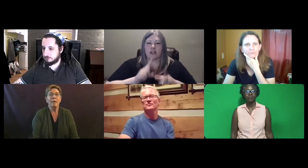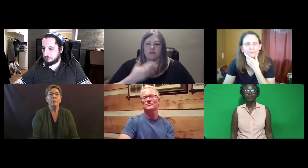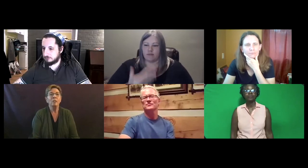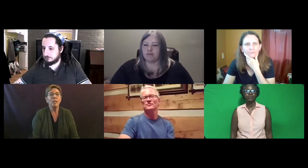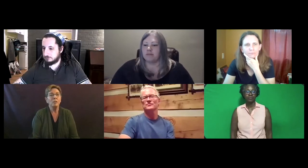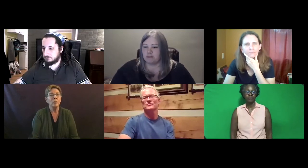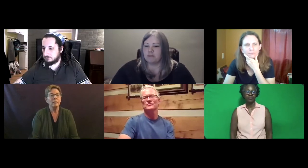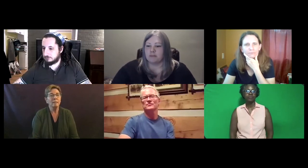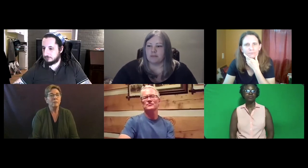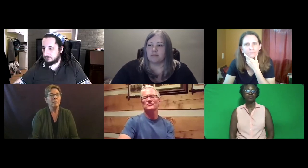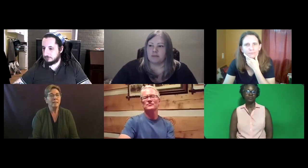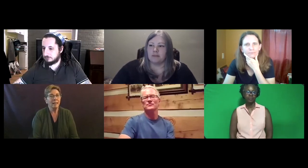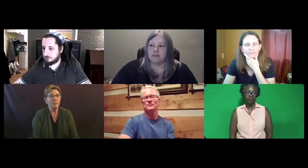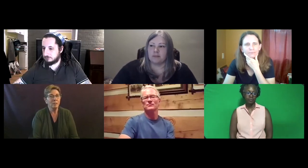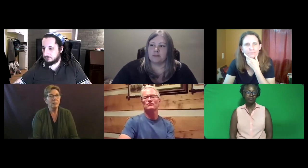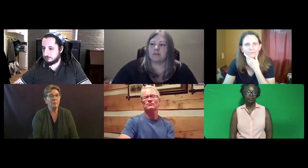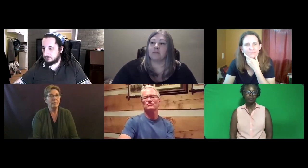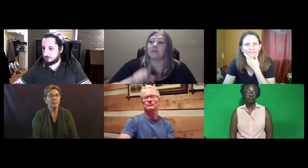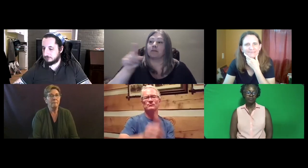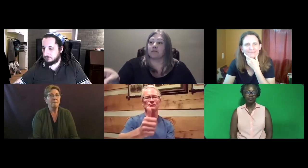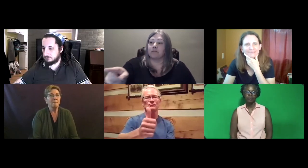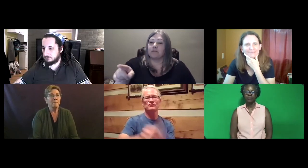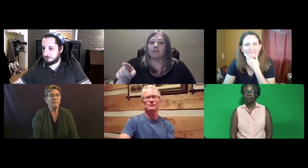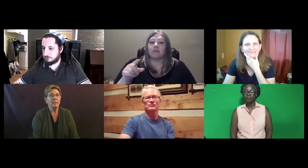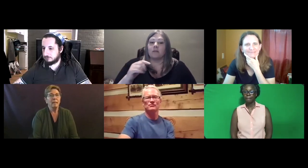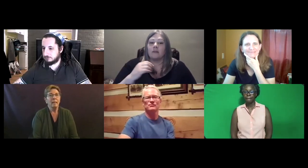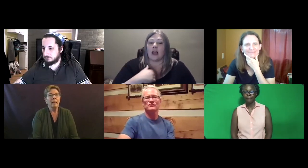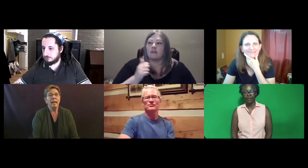I appreciate Trenton's answer. Completely.